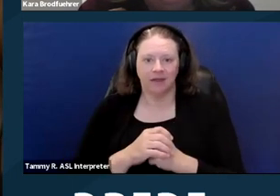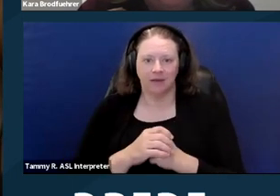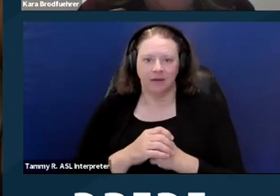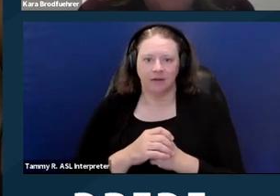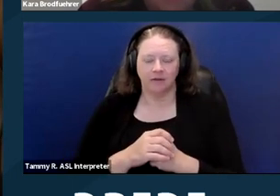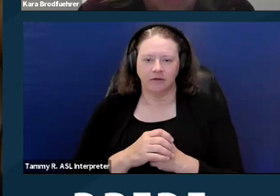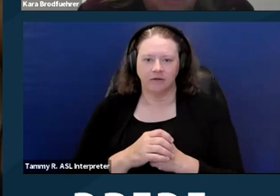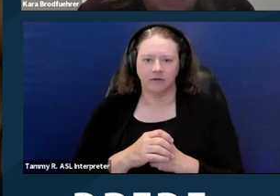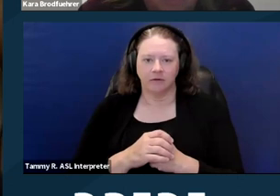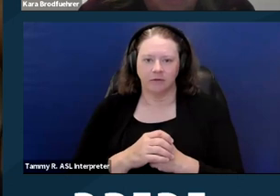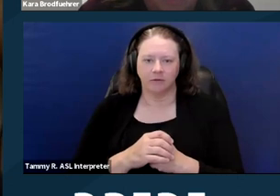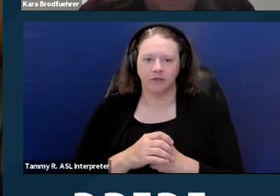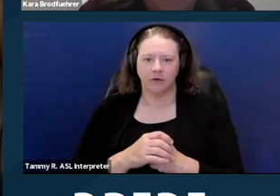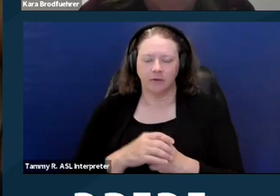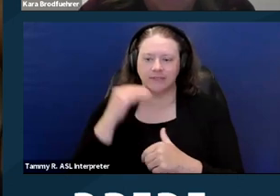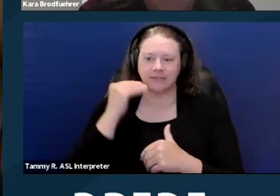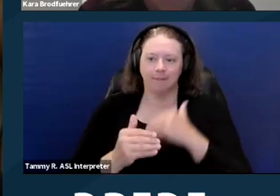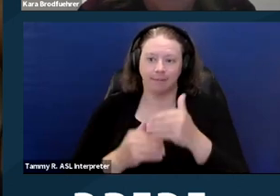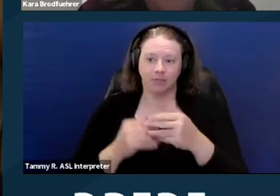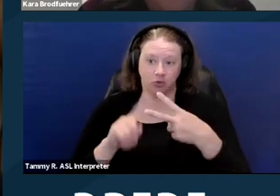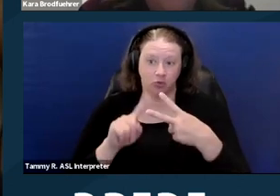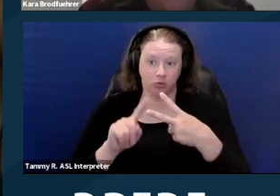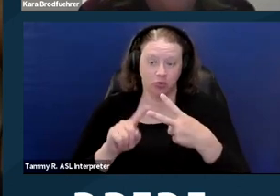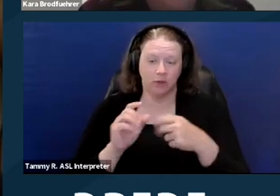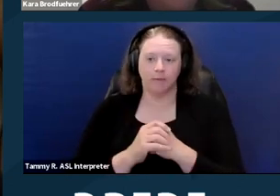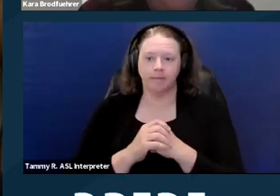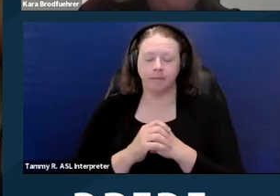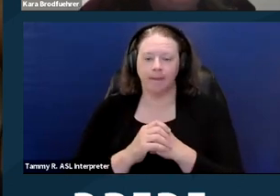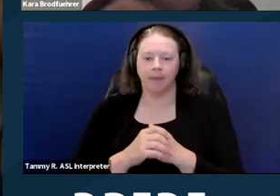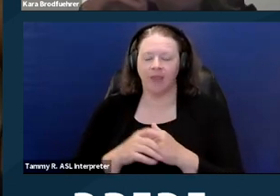So step two, this is the intake and interview process.